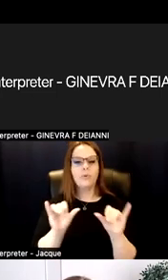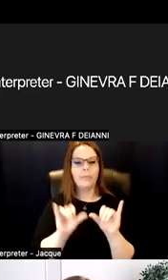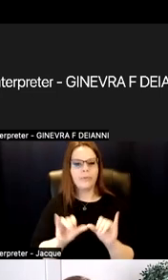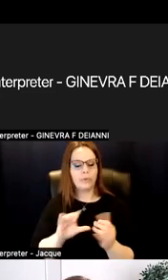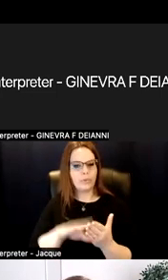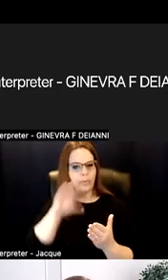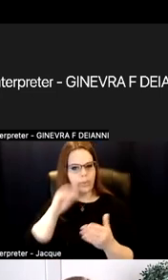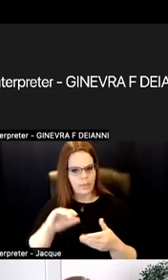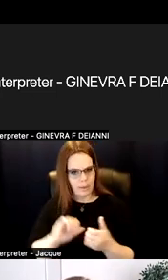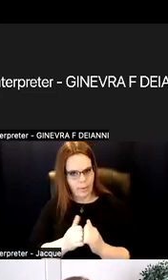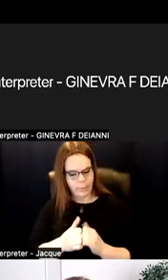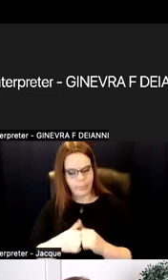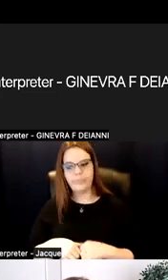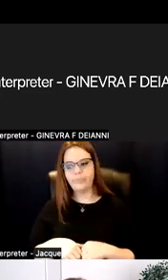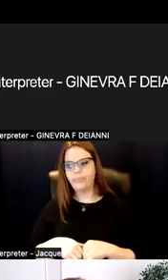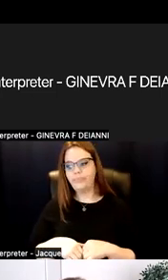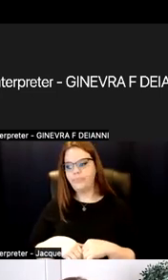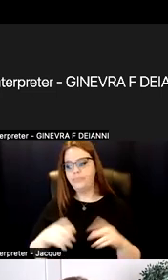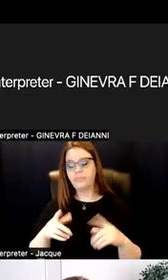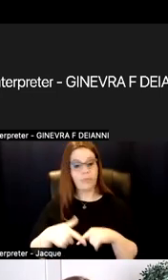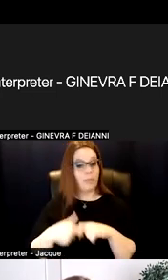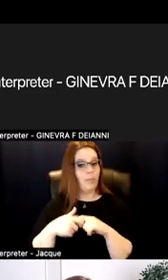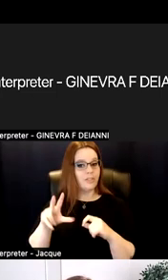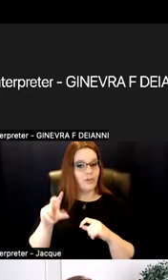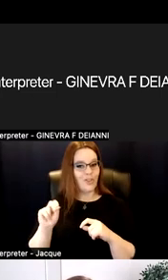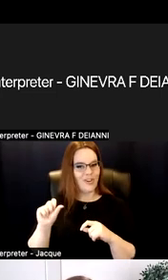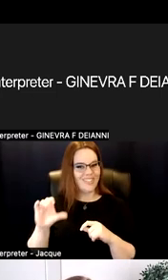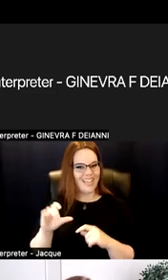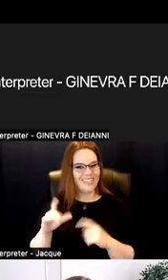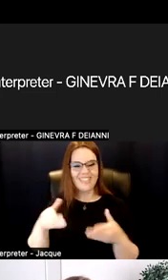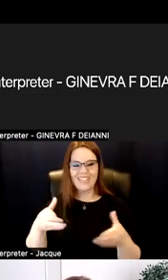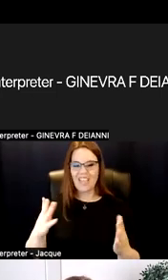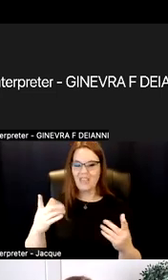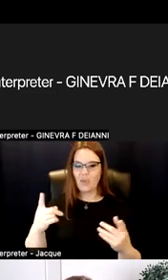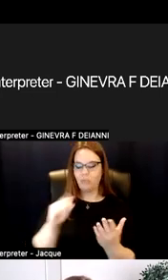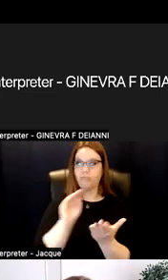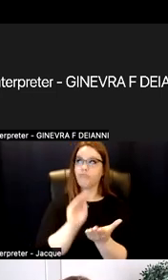So I'm going to pause for maybe 30 seconds so you can jot those down if you'd like.